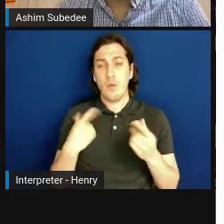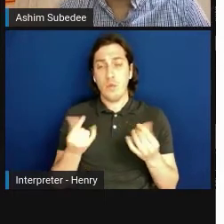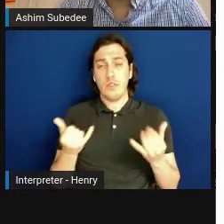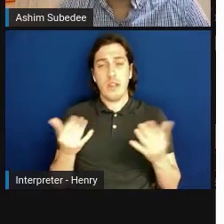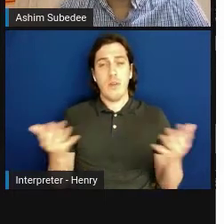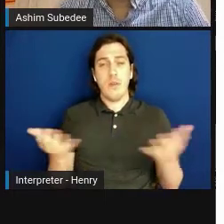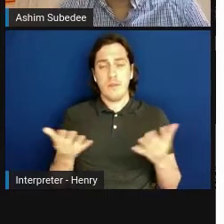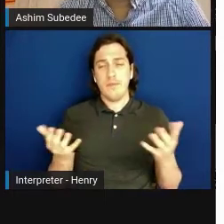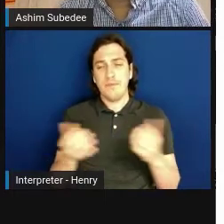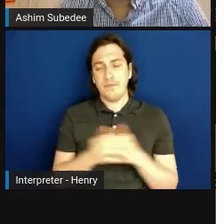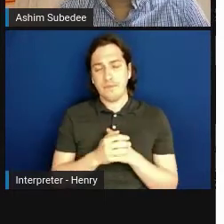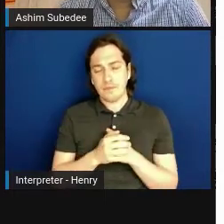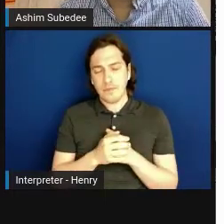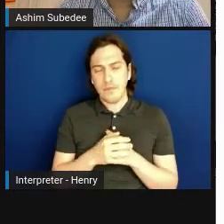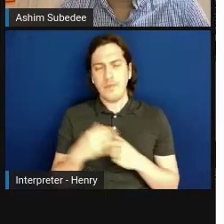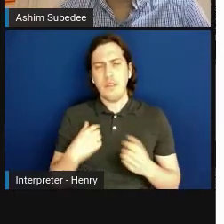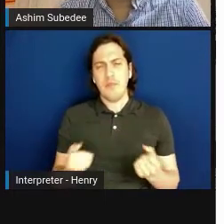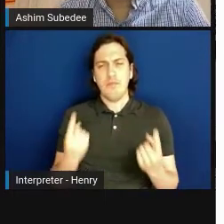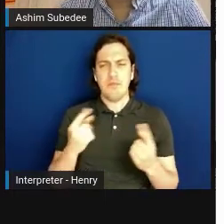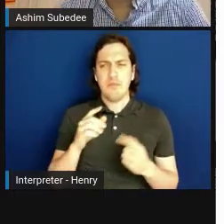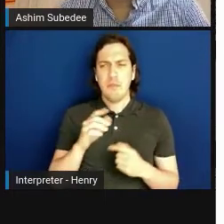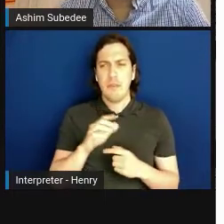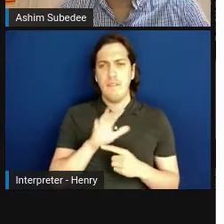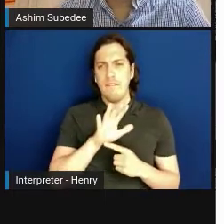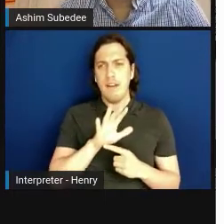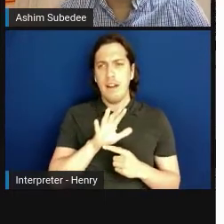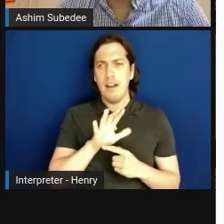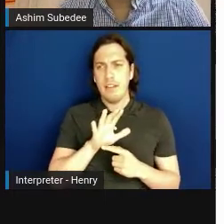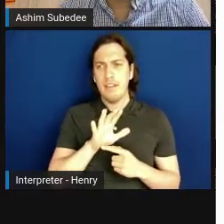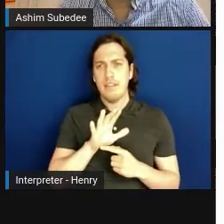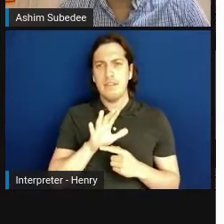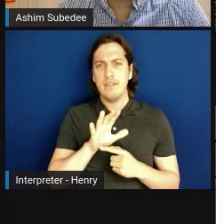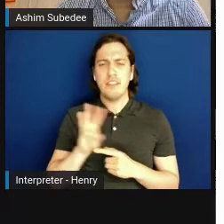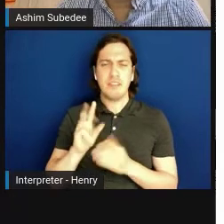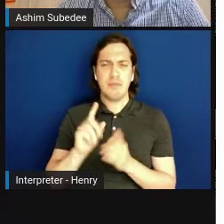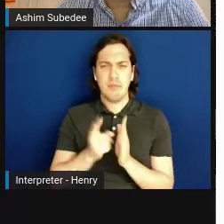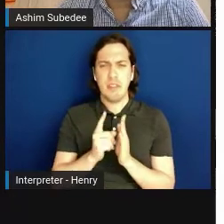I will spend maybe 5 or so minutes to give a little overview